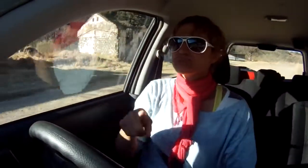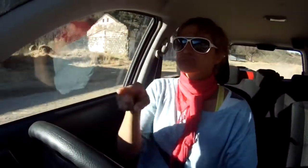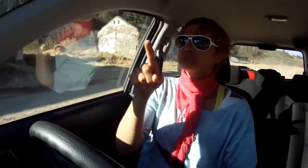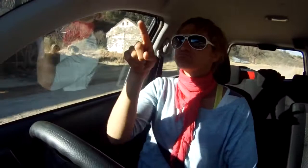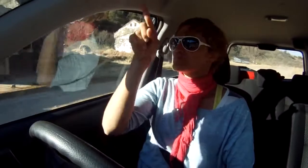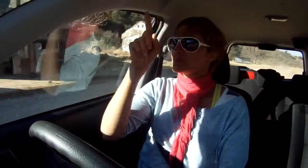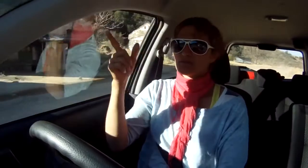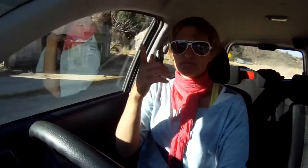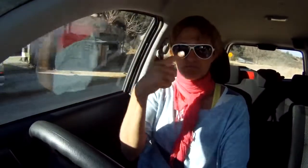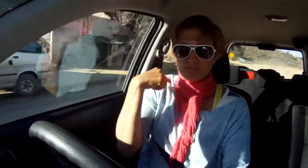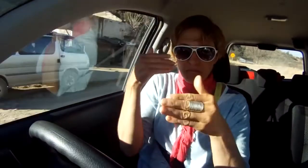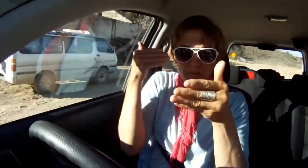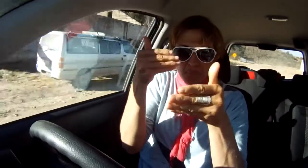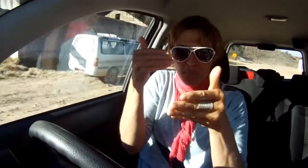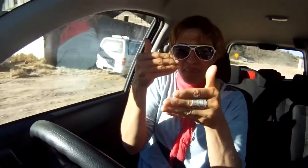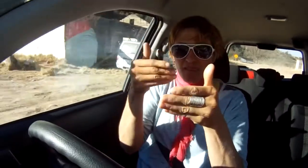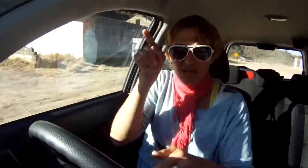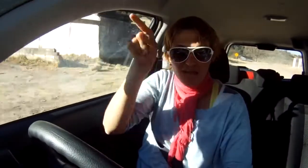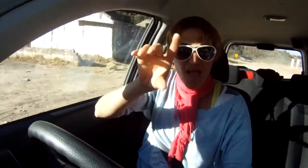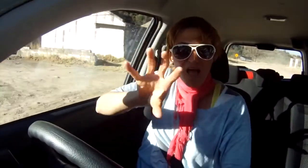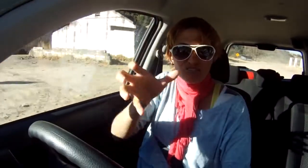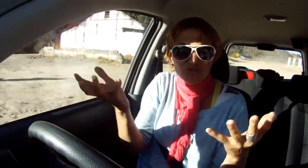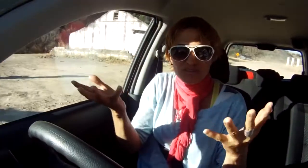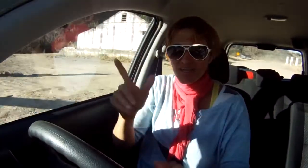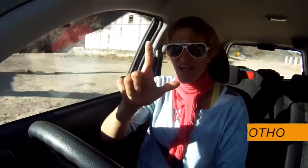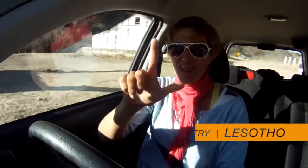We are getting closer to the country, Lesotho.